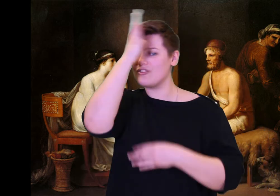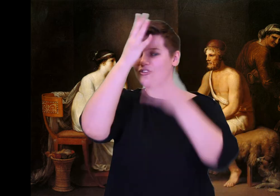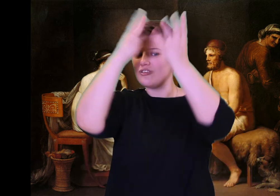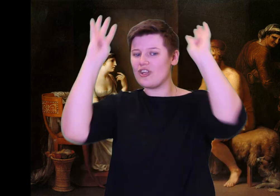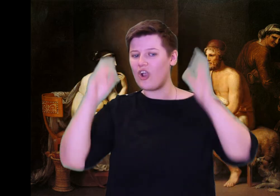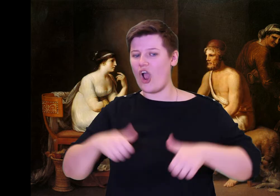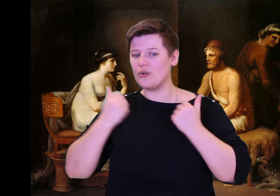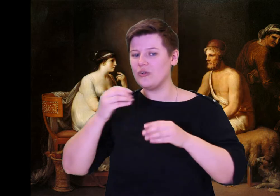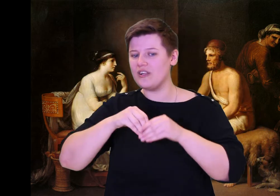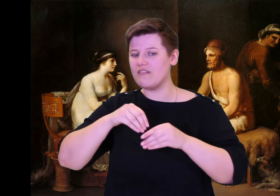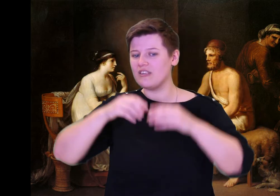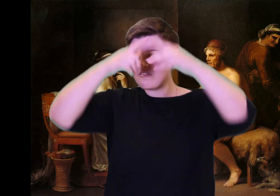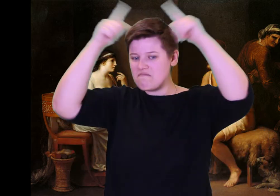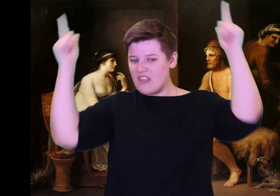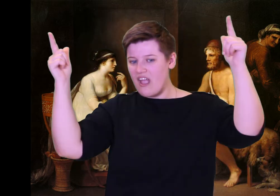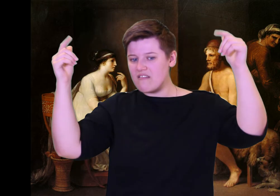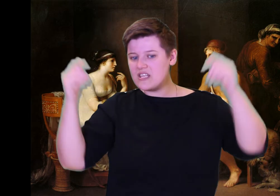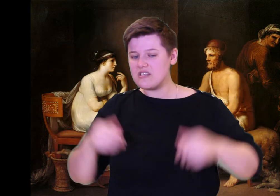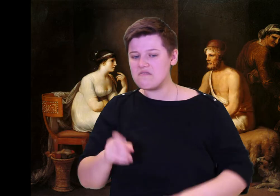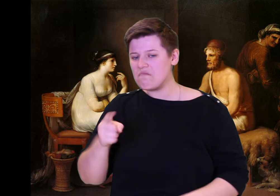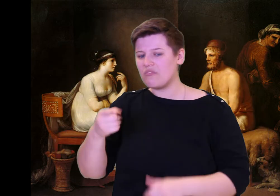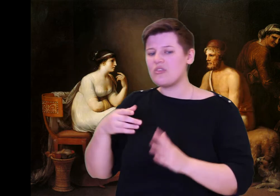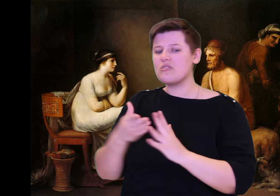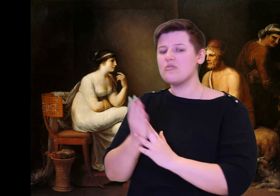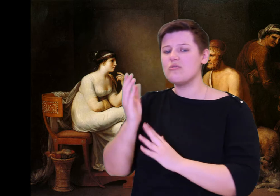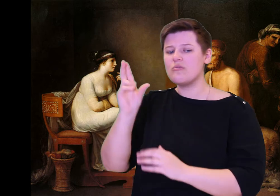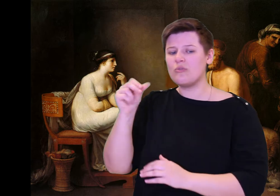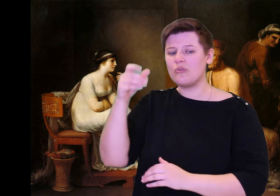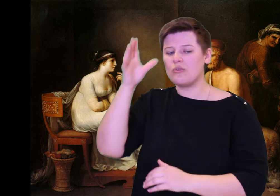Those poor fools did not know that he had killed